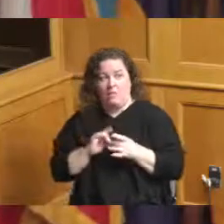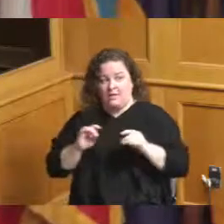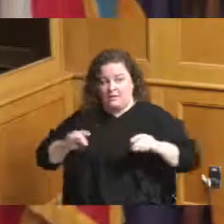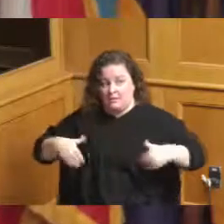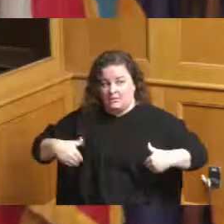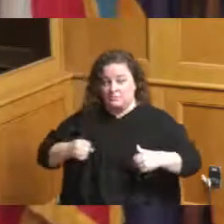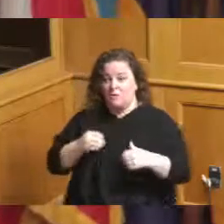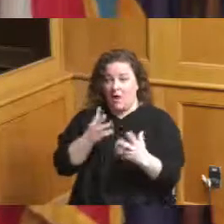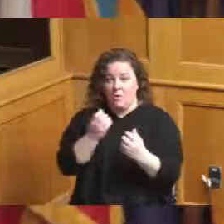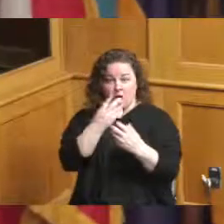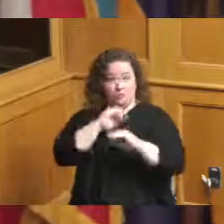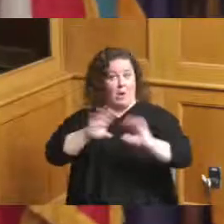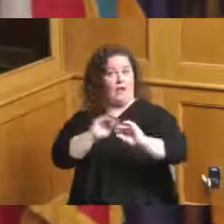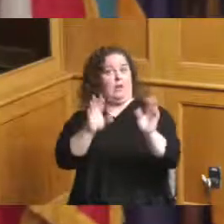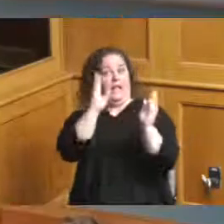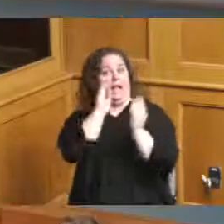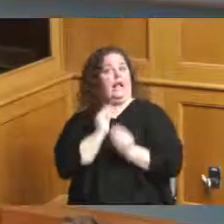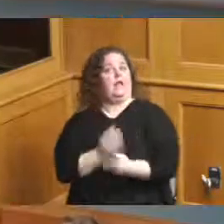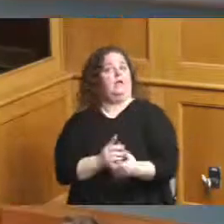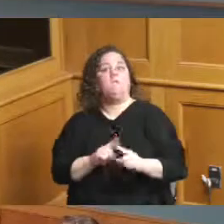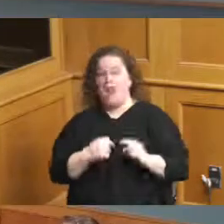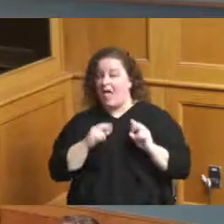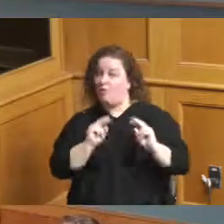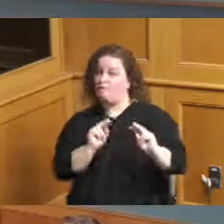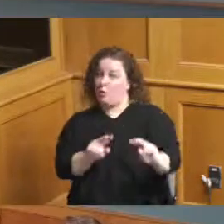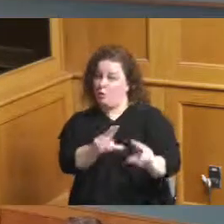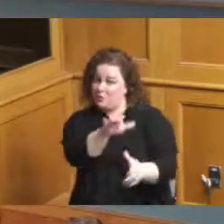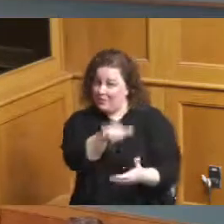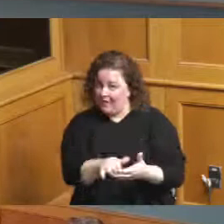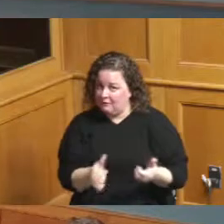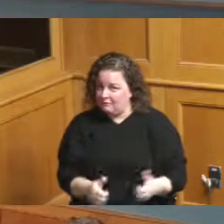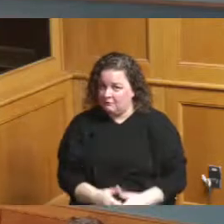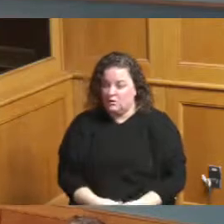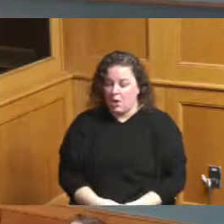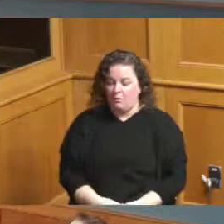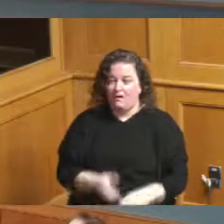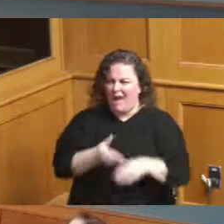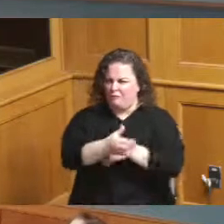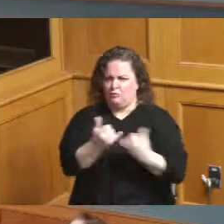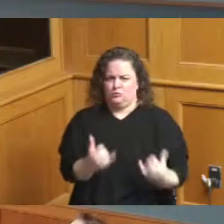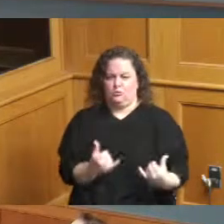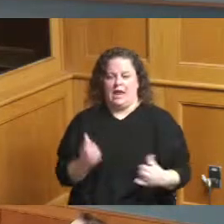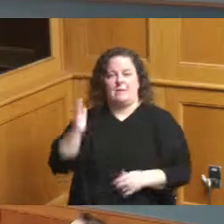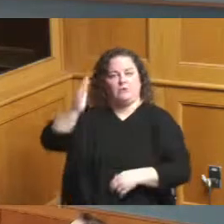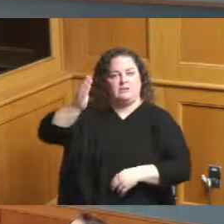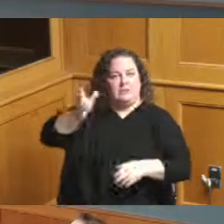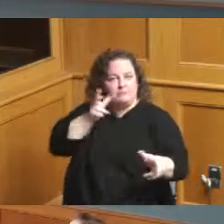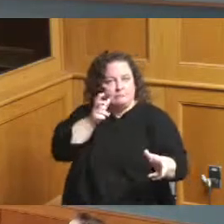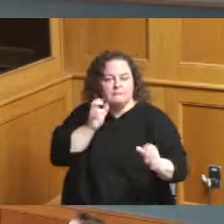make sure that's clear okay but I look forward to doing that yeah after today's presentation okay so